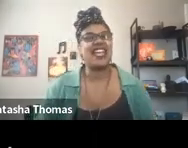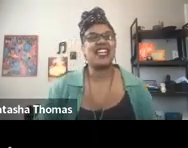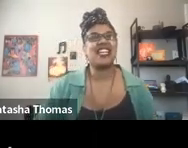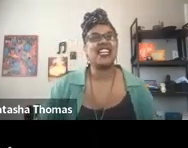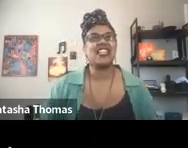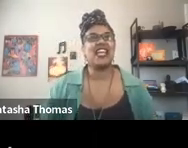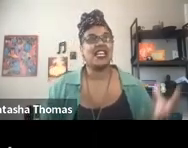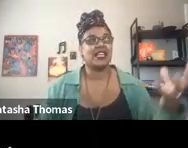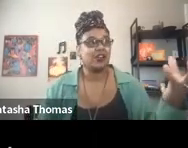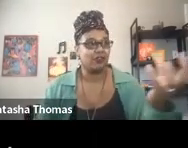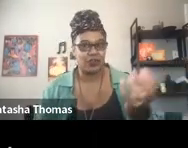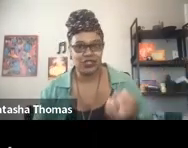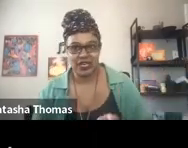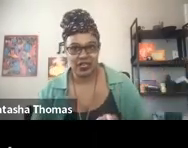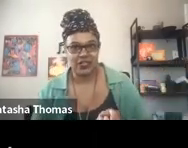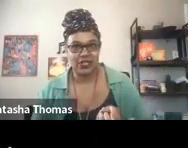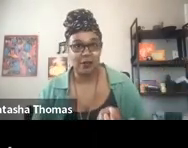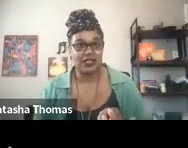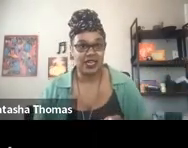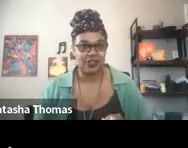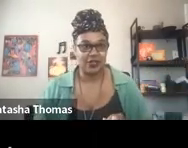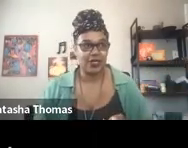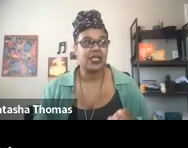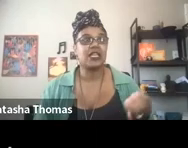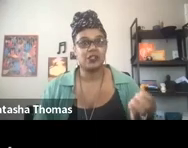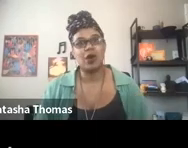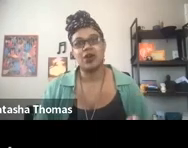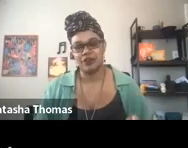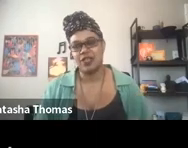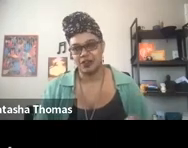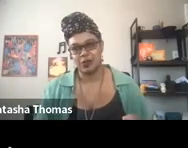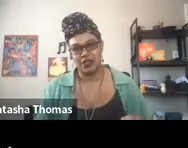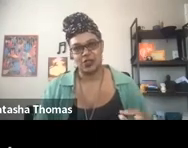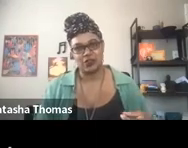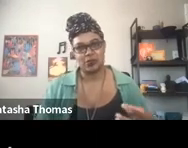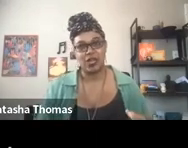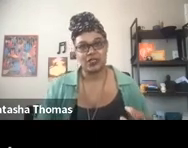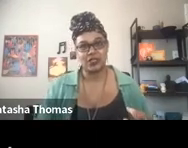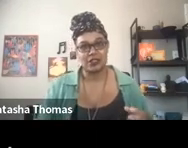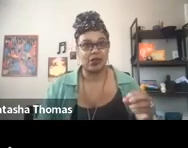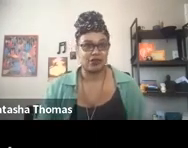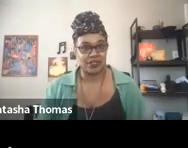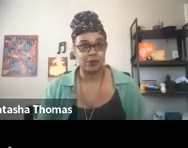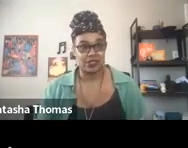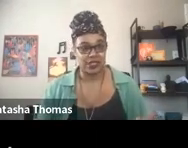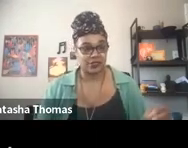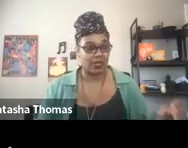And that converging of us coming together is part of the arts-based research process. It's part of this process.